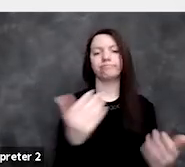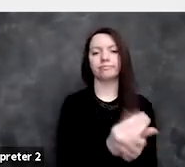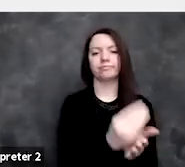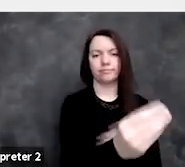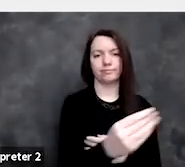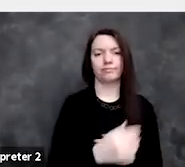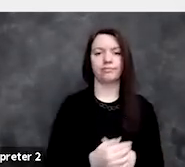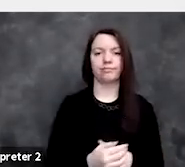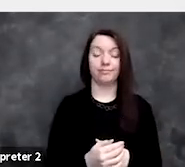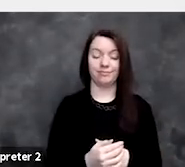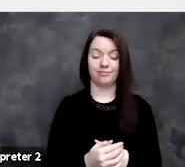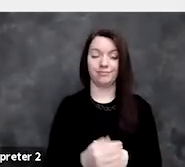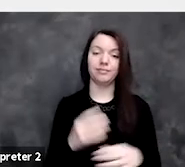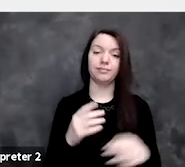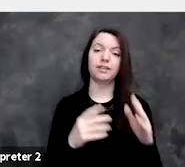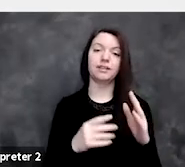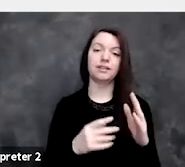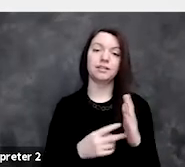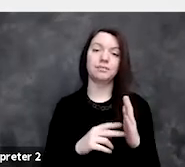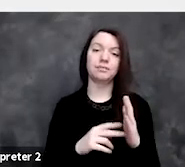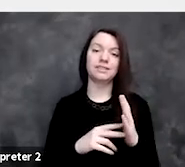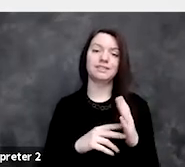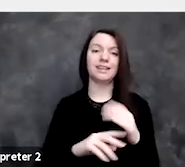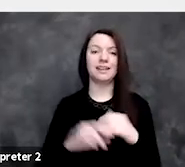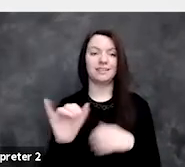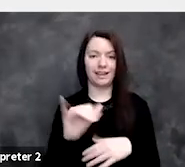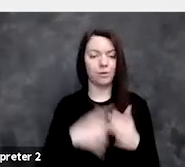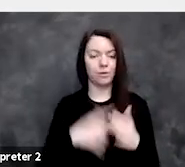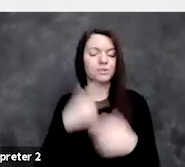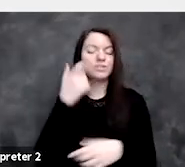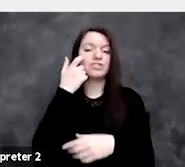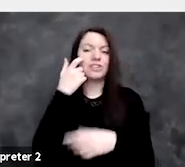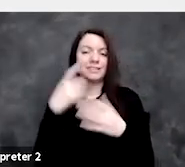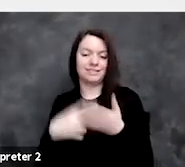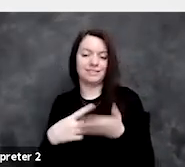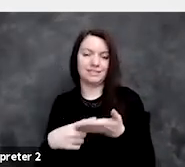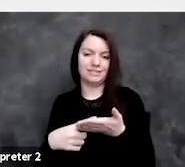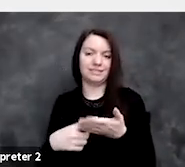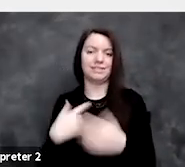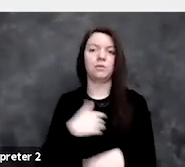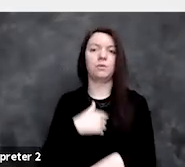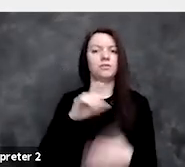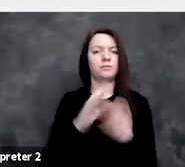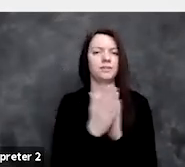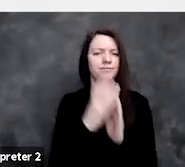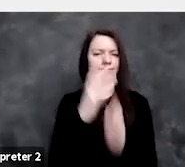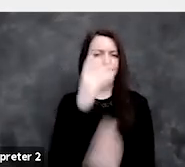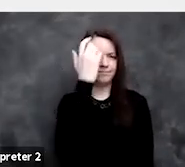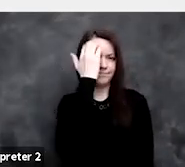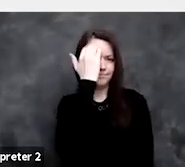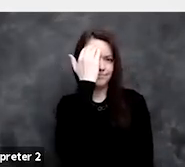And so, like was just mentioned, we have to be very mindful of the side effects of that